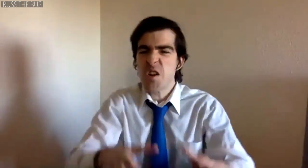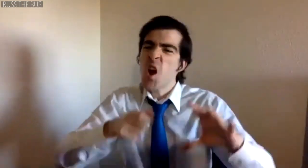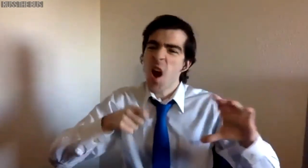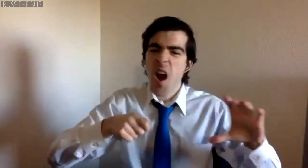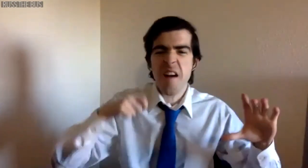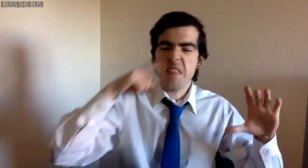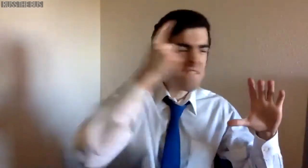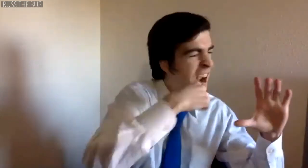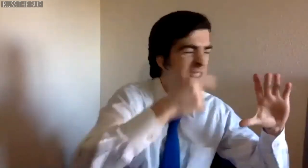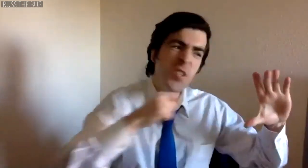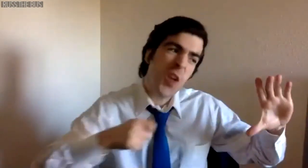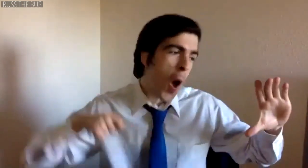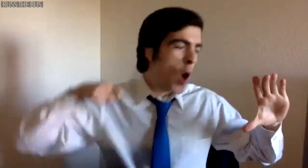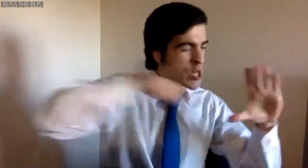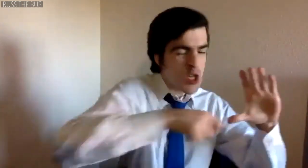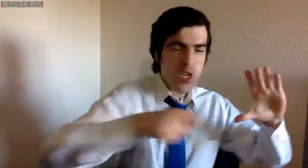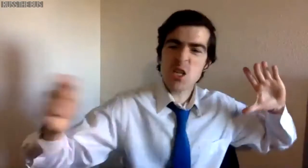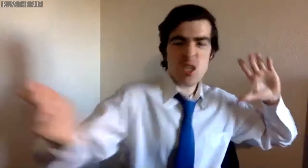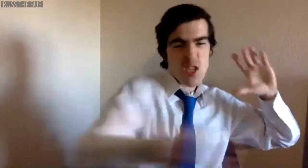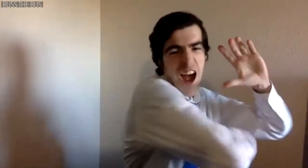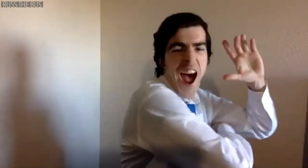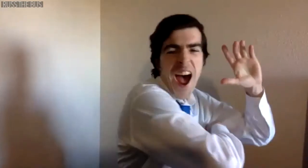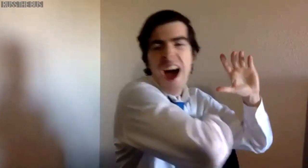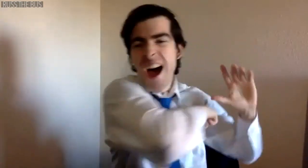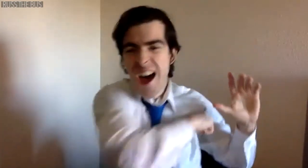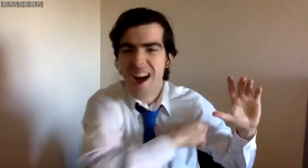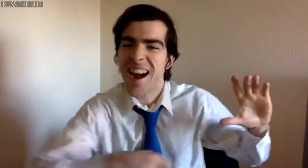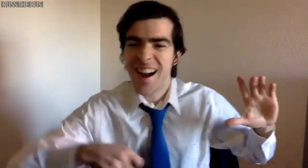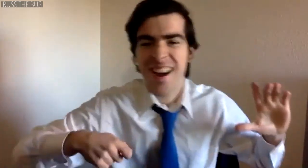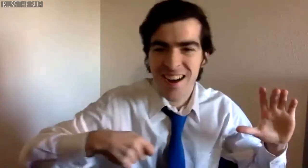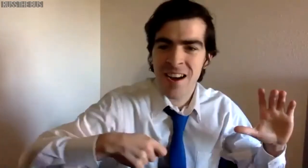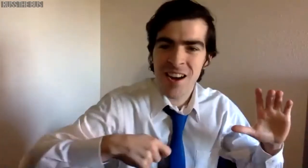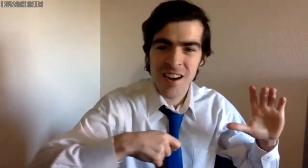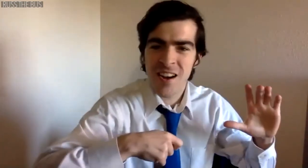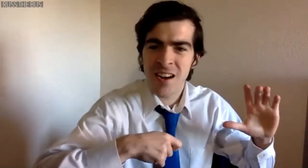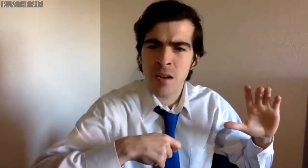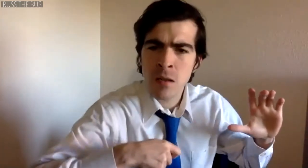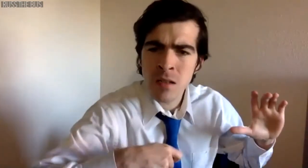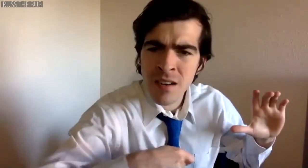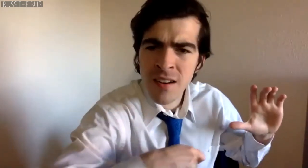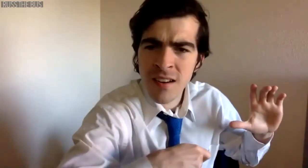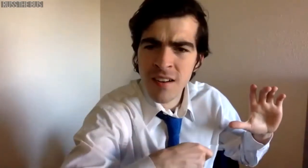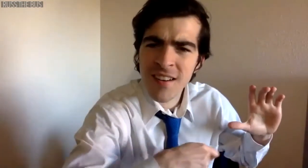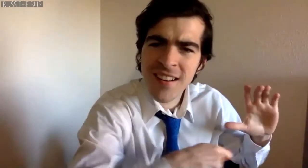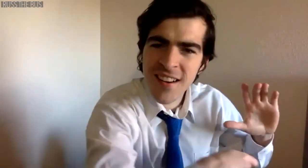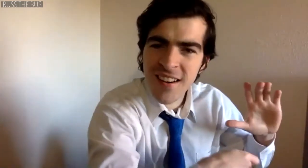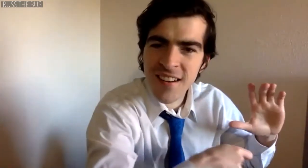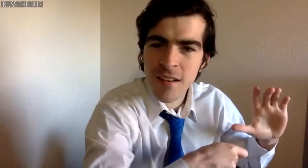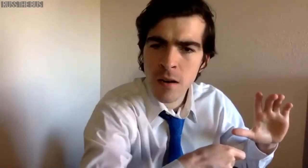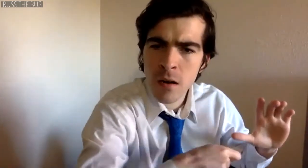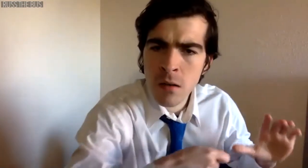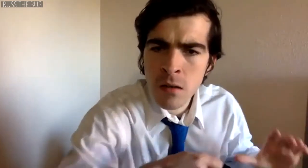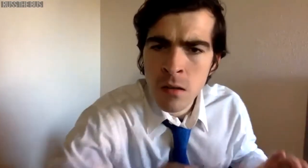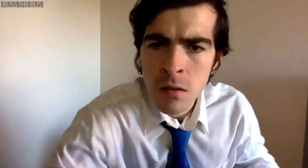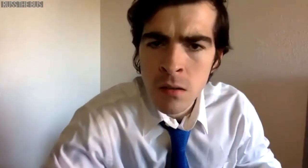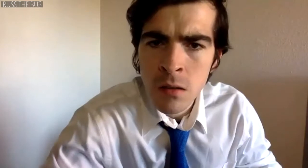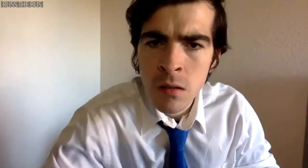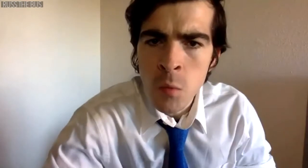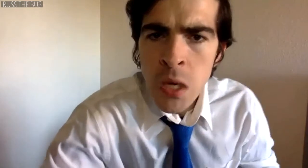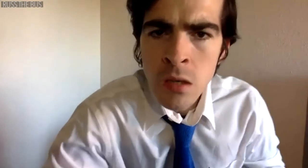Hack hack slash, broadsword to the face? [electronic bloops]